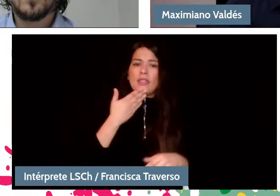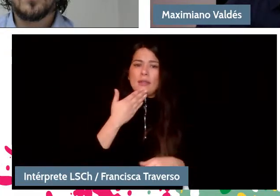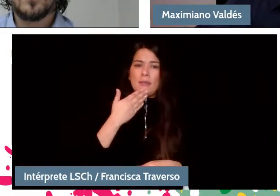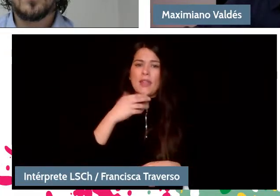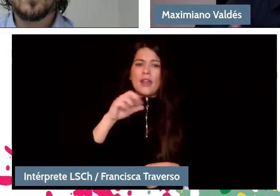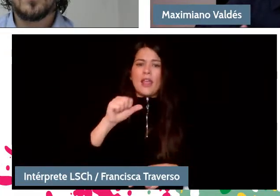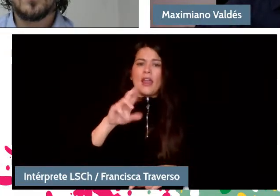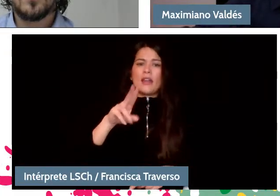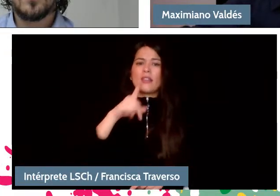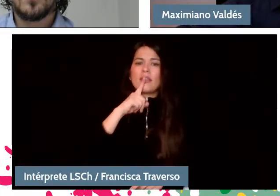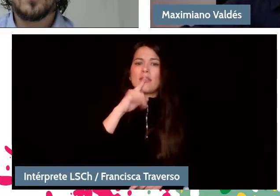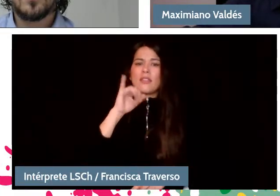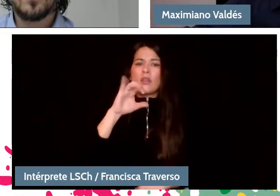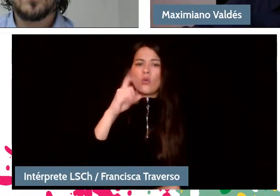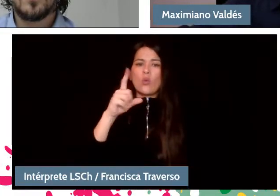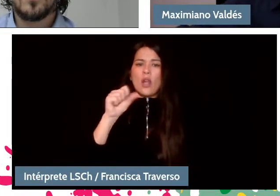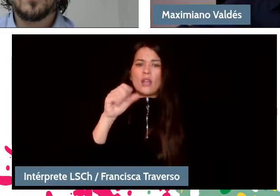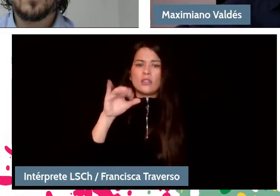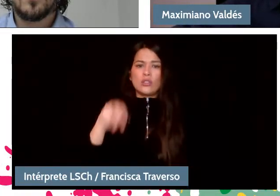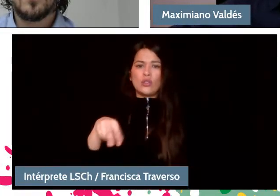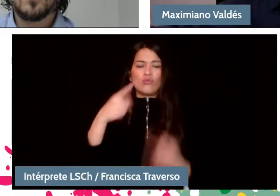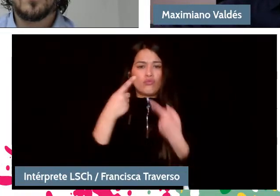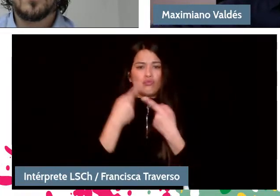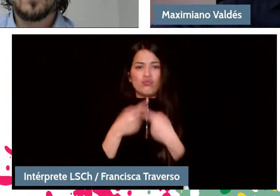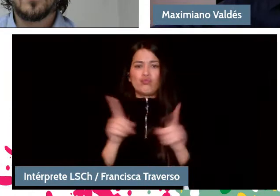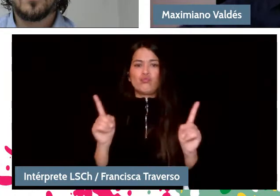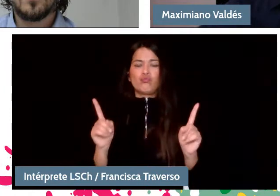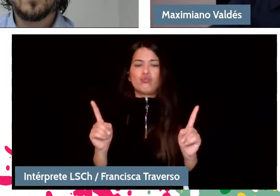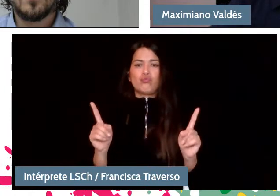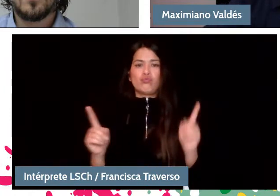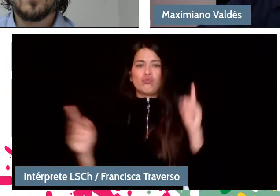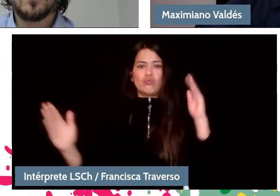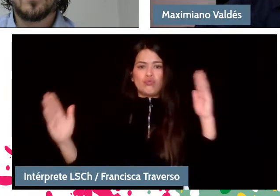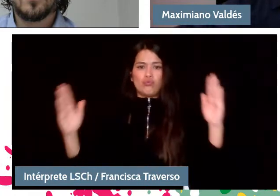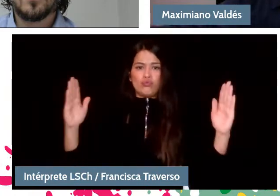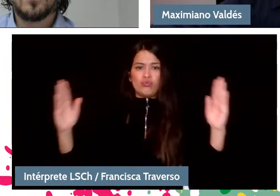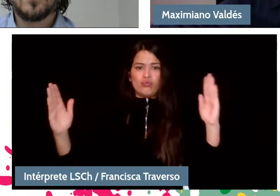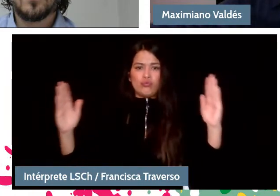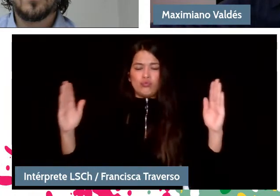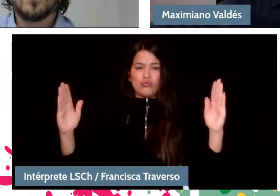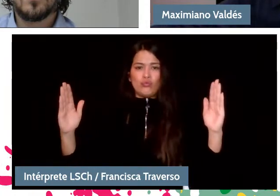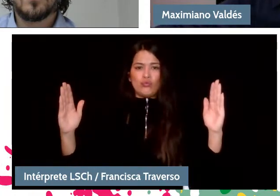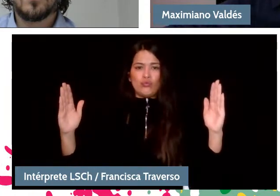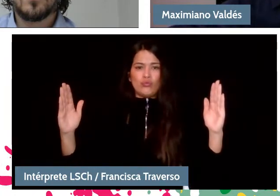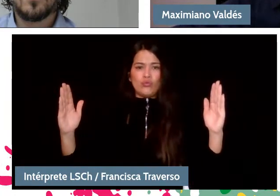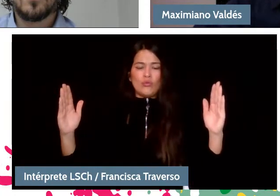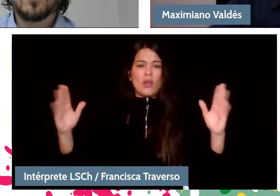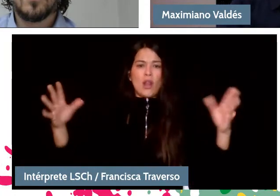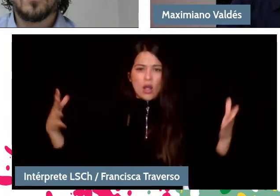more different in a wider field to already get at the great symphonies of Brückner, for example,